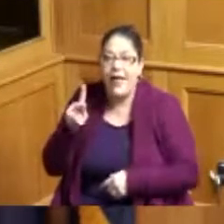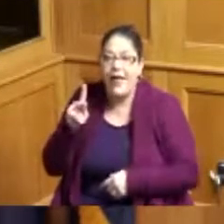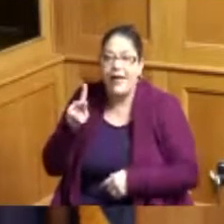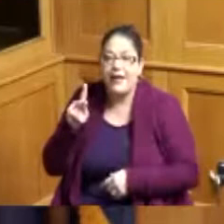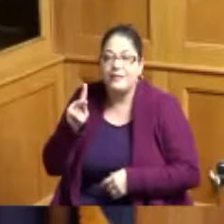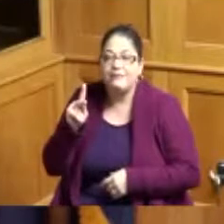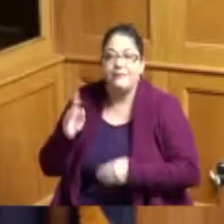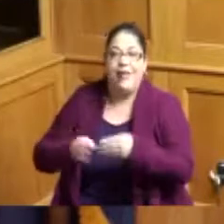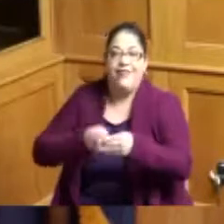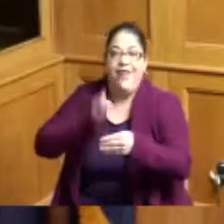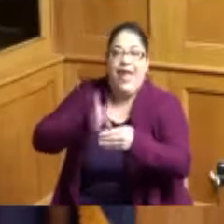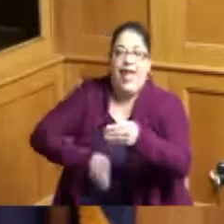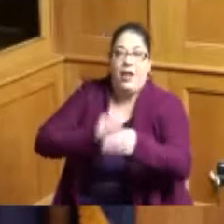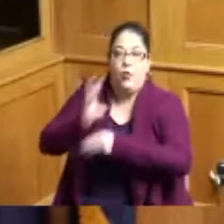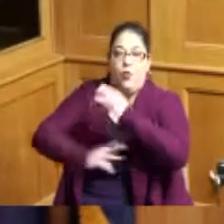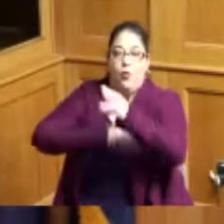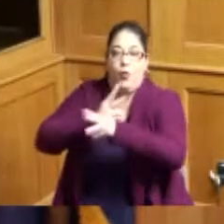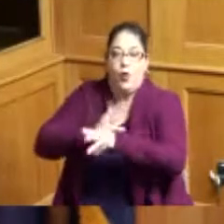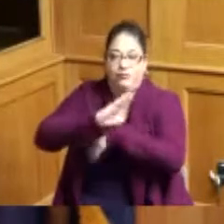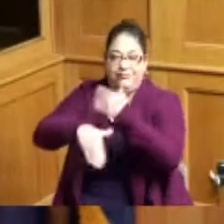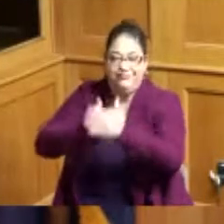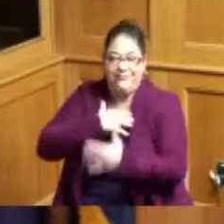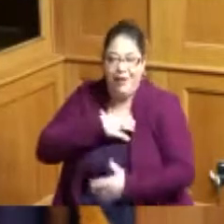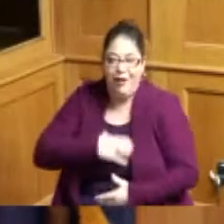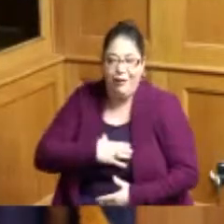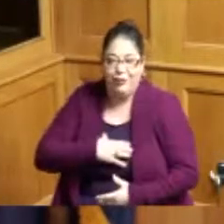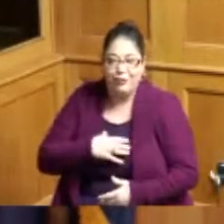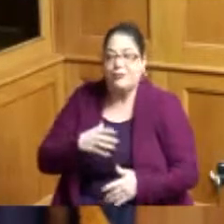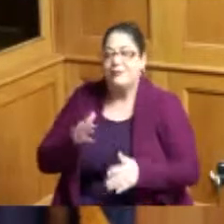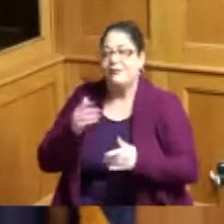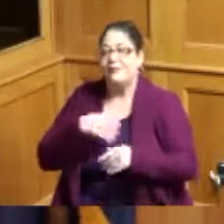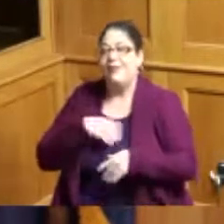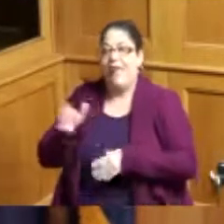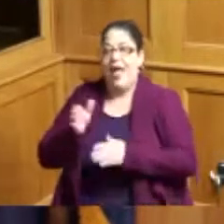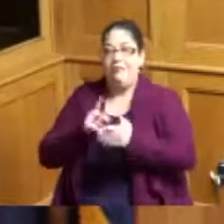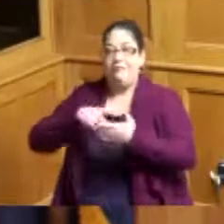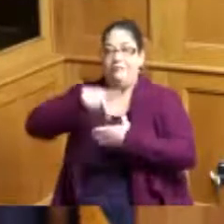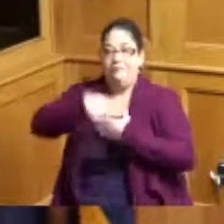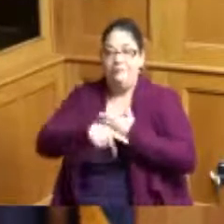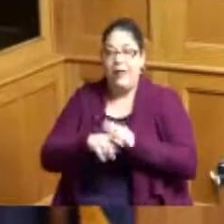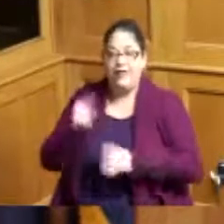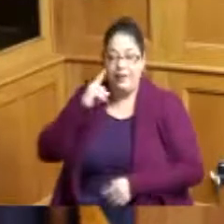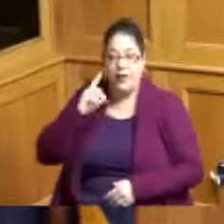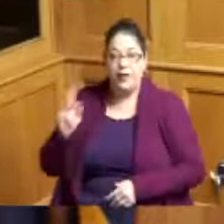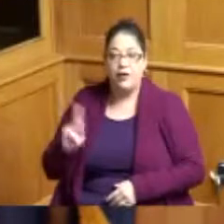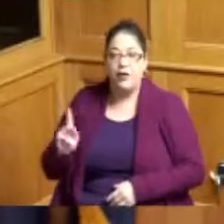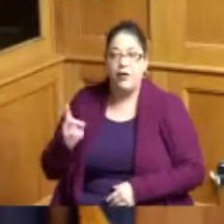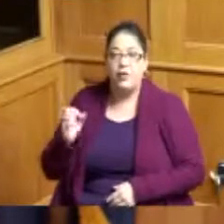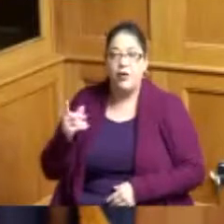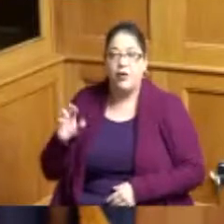initiative and I think they had one Kroger's was in Cincinnati and they also had one in la